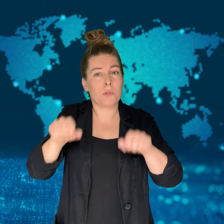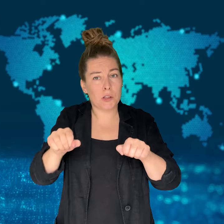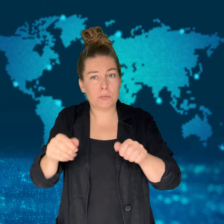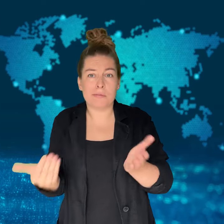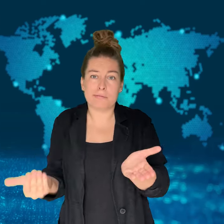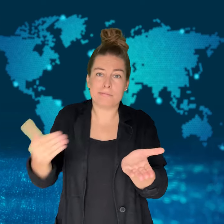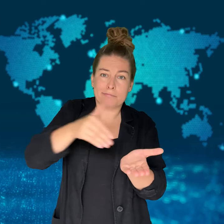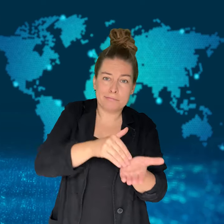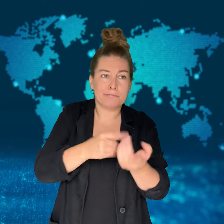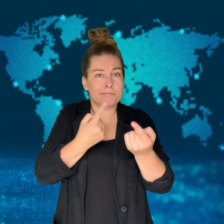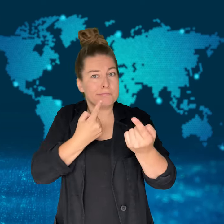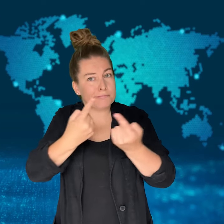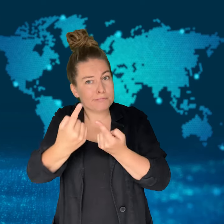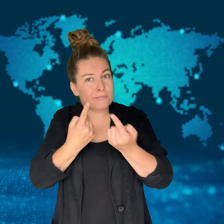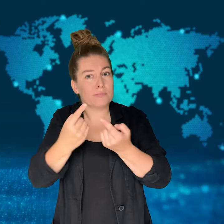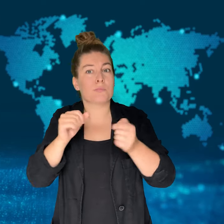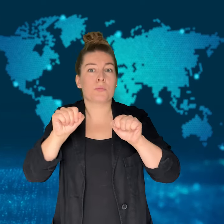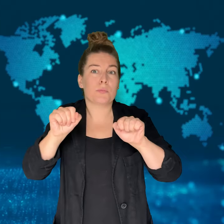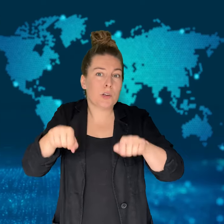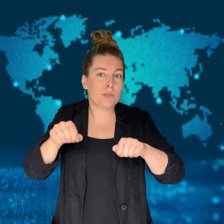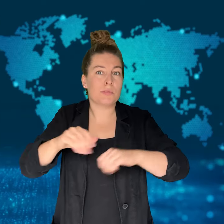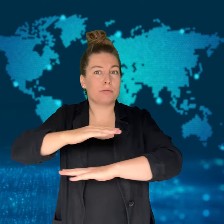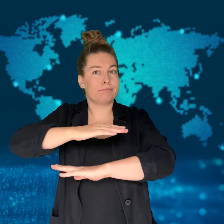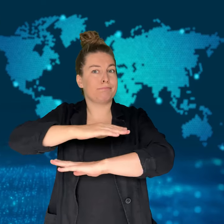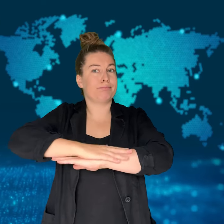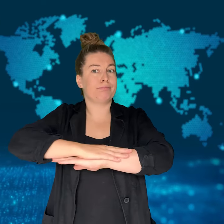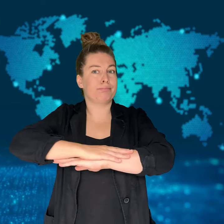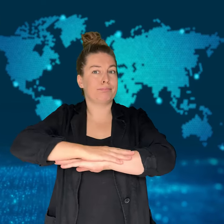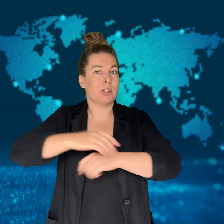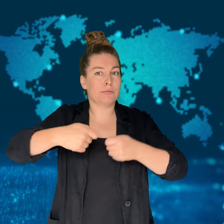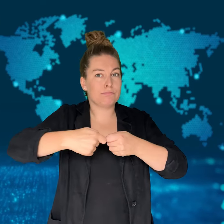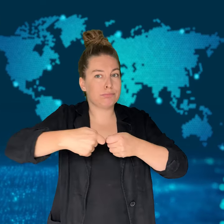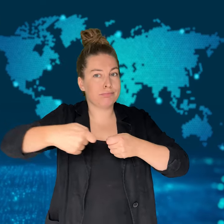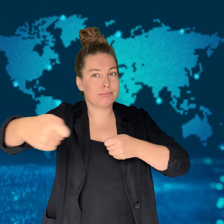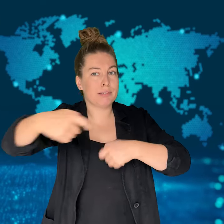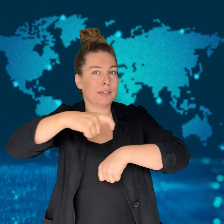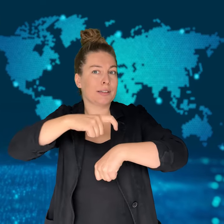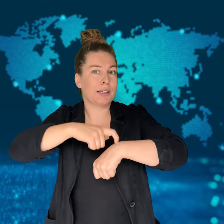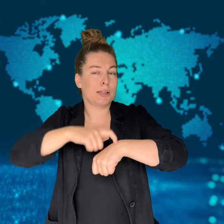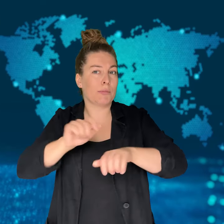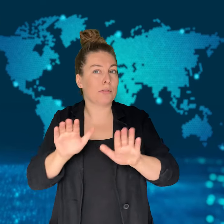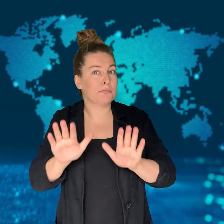There would then be additional negotiations for